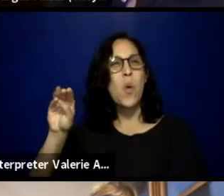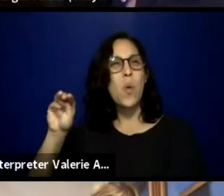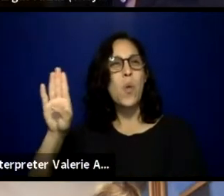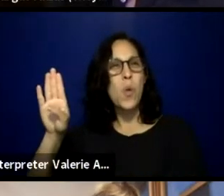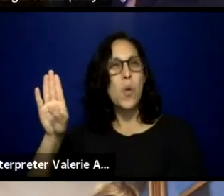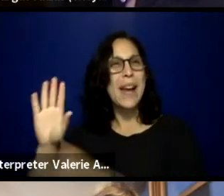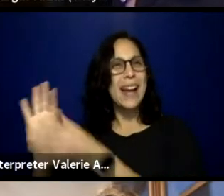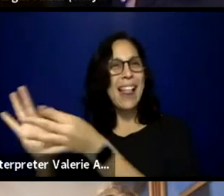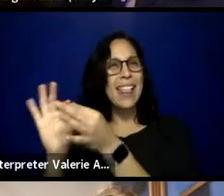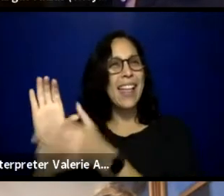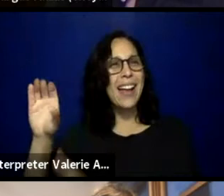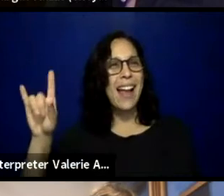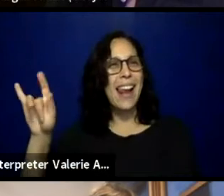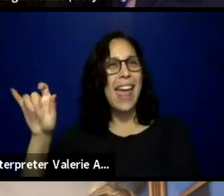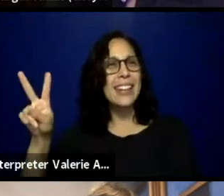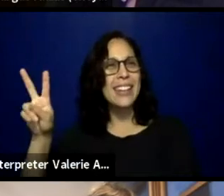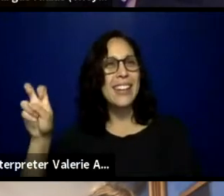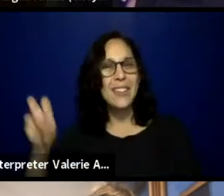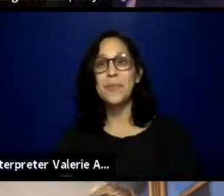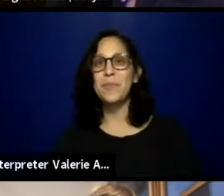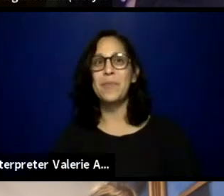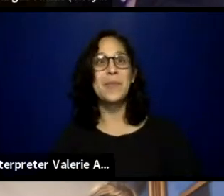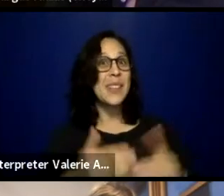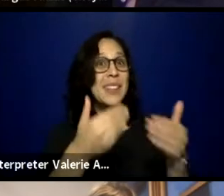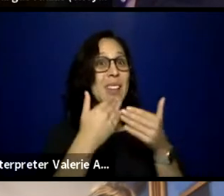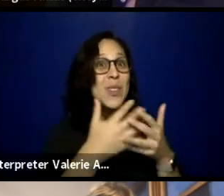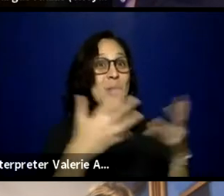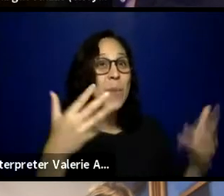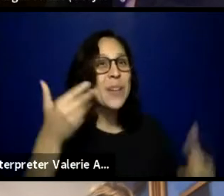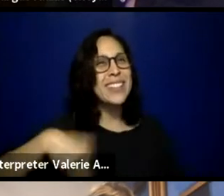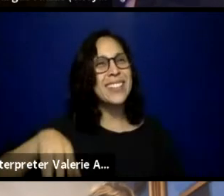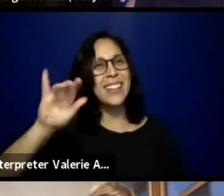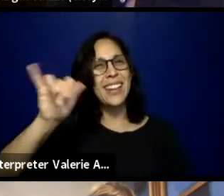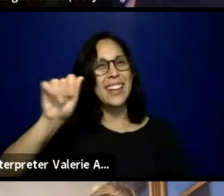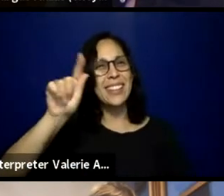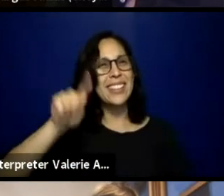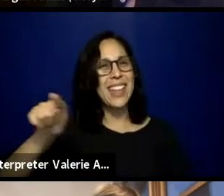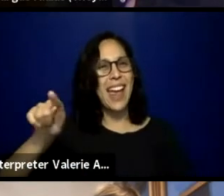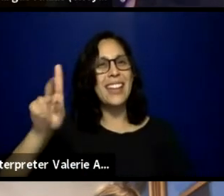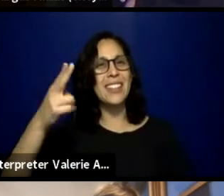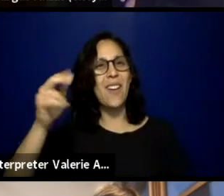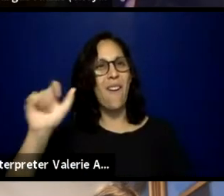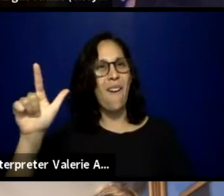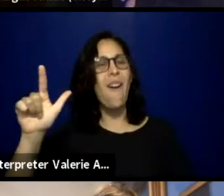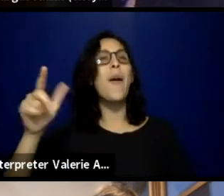Thanks so much, Whitney. Hi folks. My name is Jaz Hall. My pronouns are they/them and I am